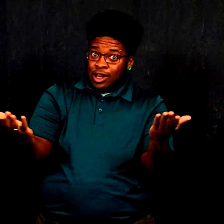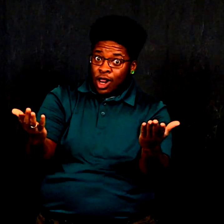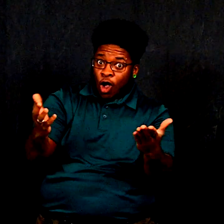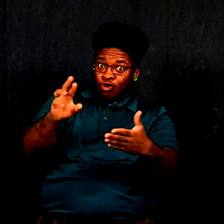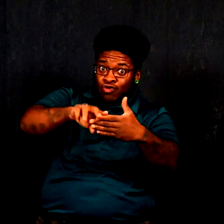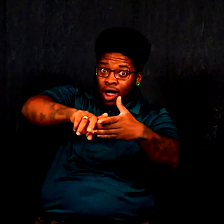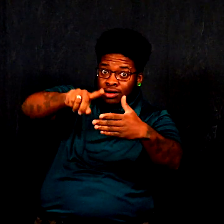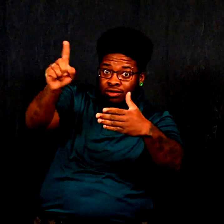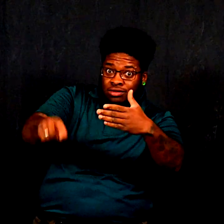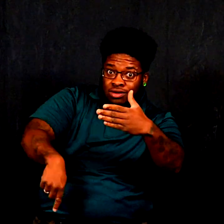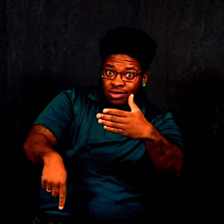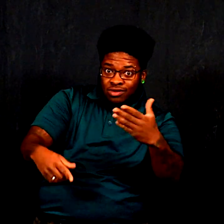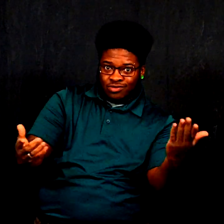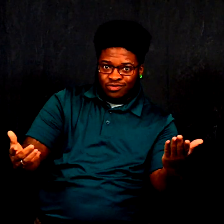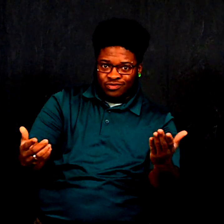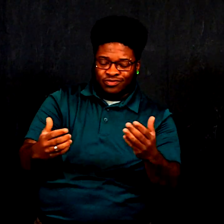Here are the results!